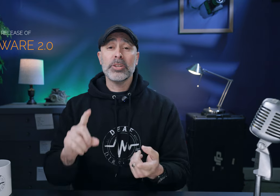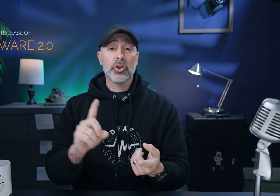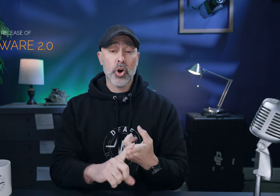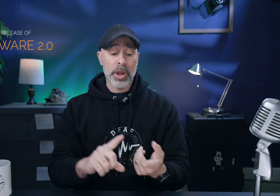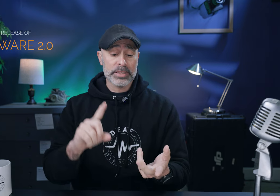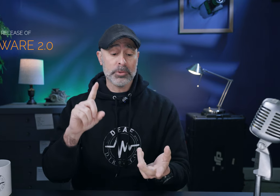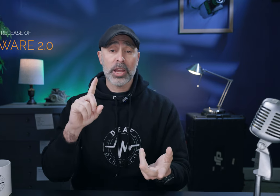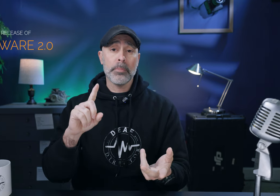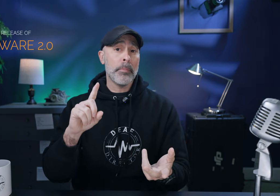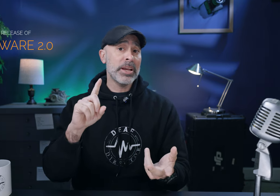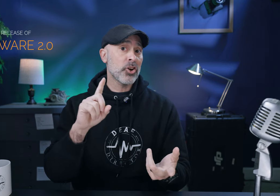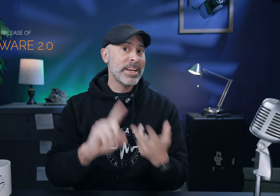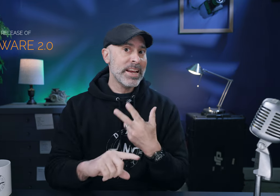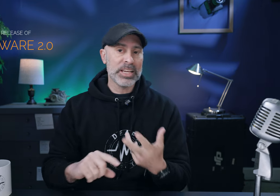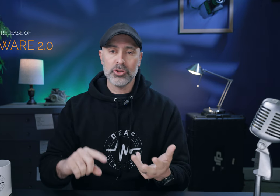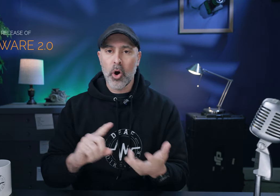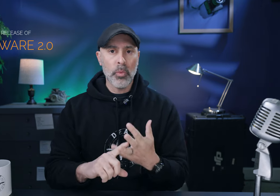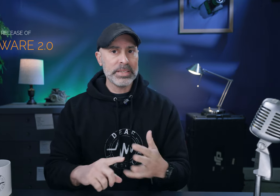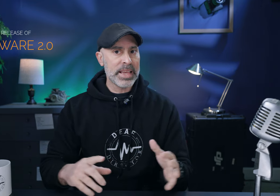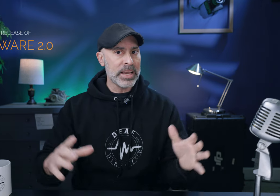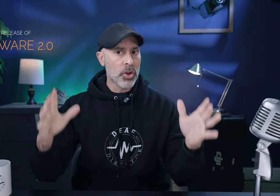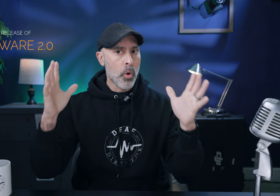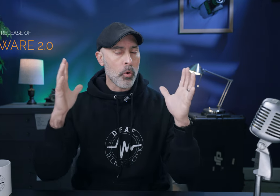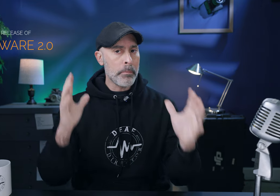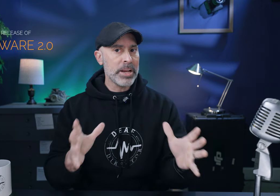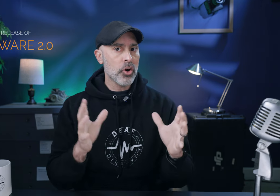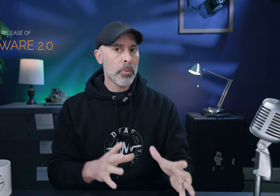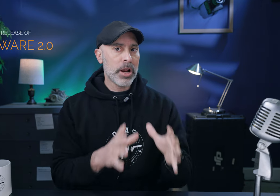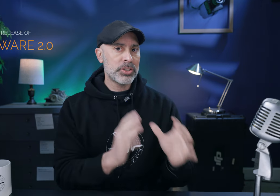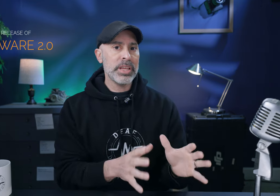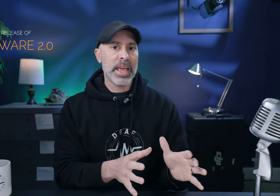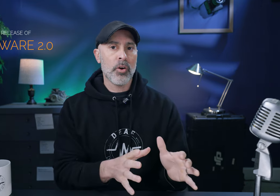major codec I'm talking about major heating issues all these things were major upgrades to the Canon